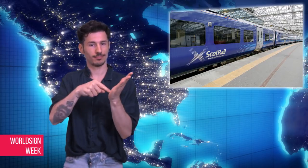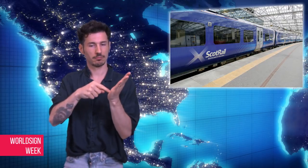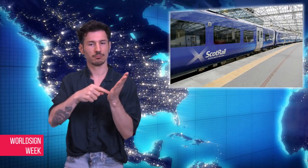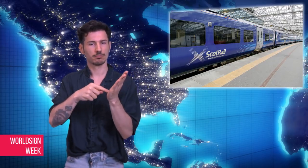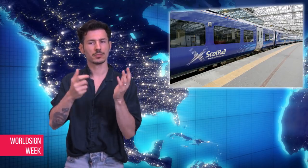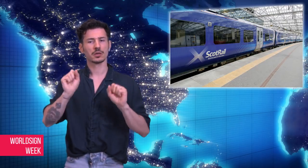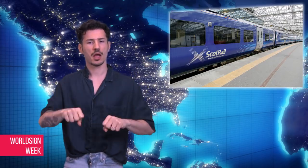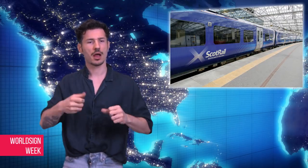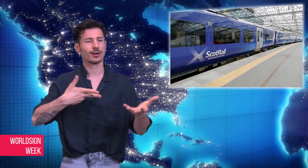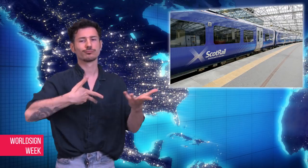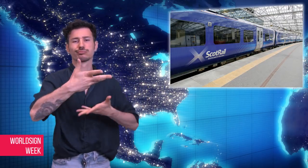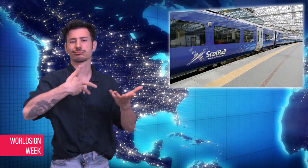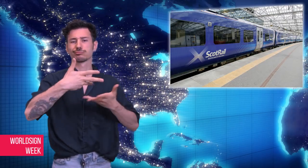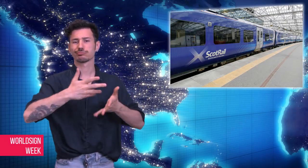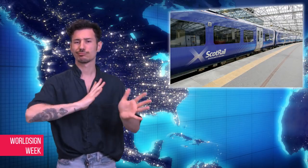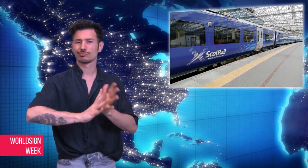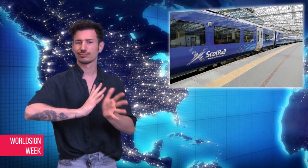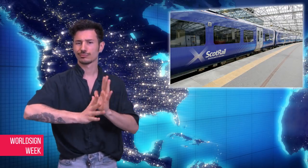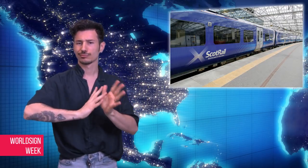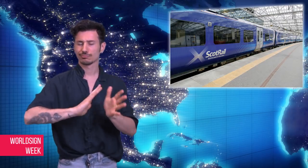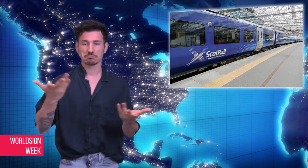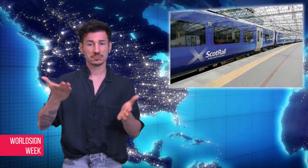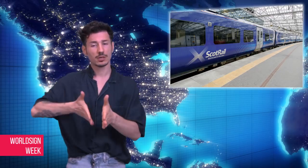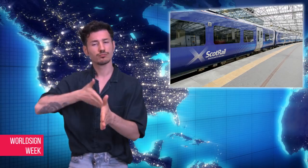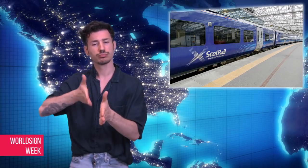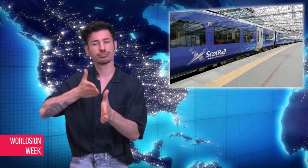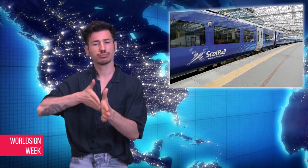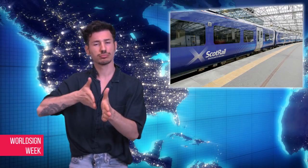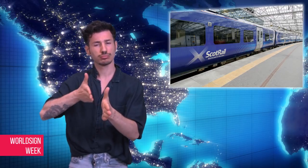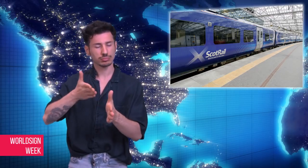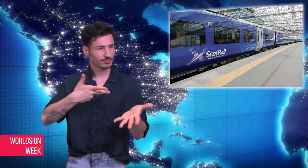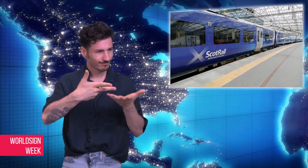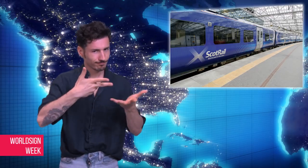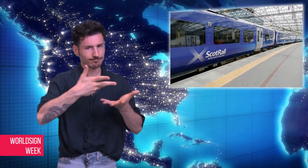With this app, Scotrail will be able to assist anybody